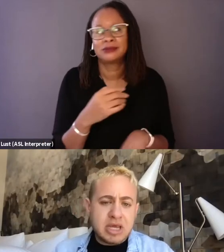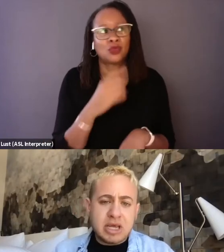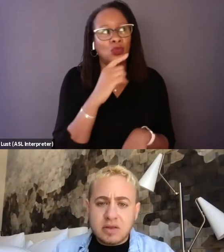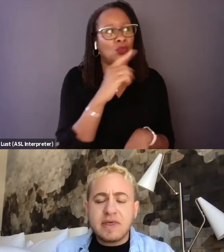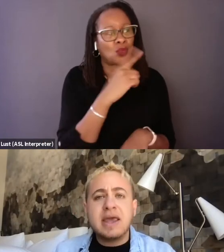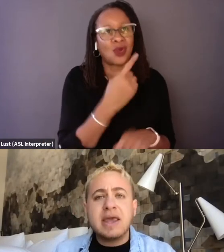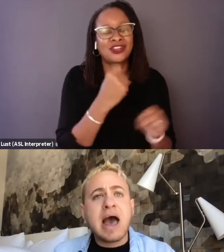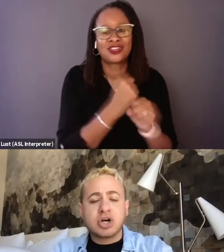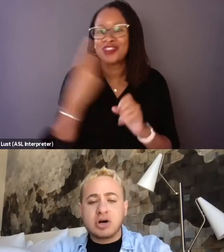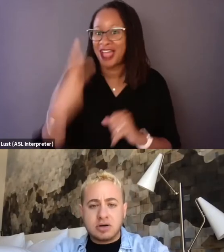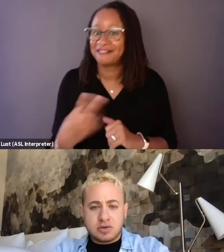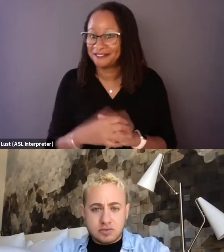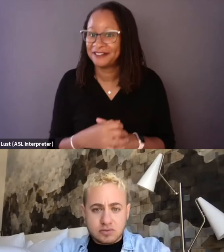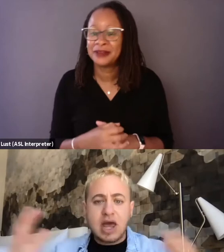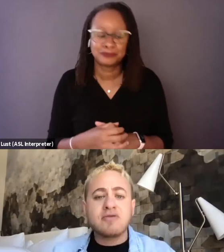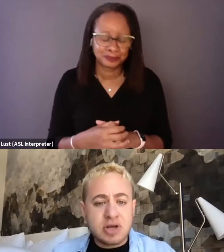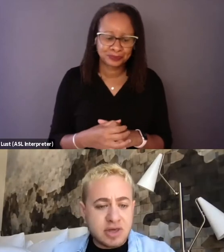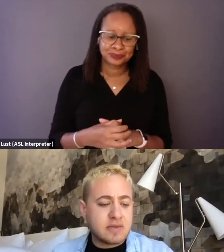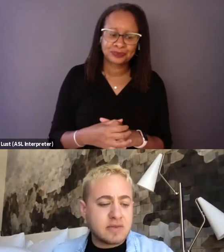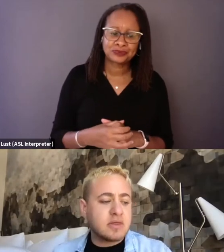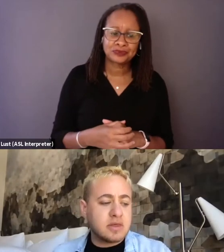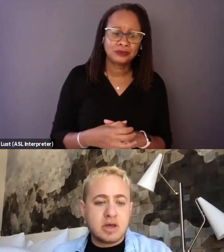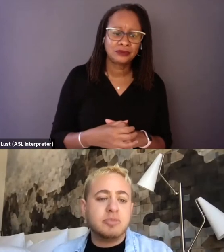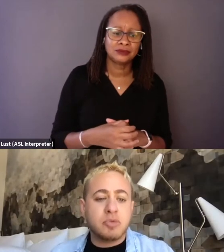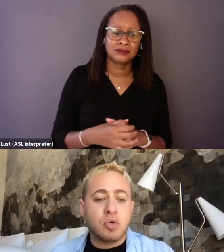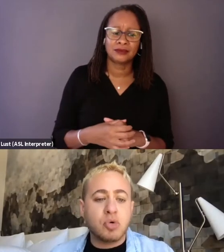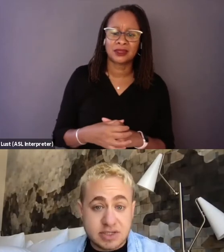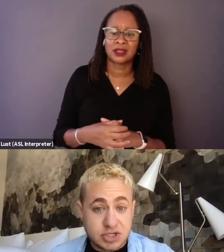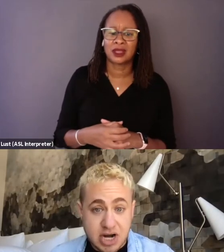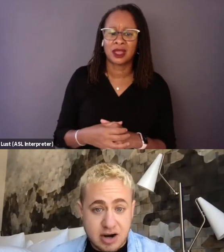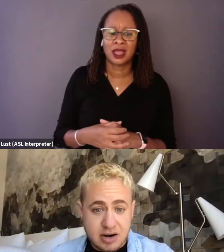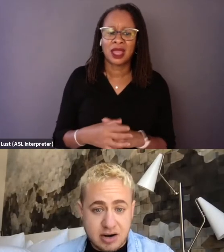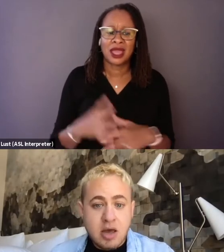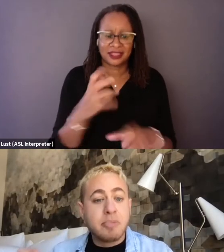I mean, they captured everything that the young people wanted to share,